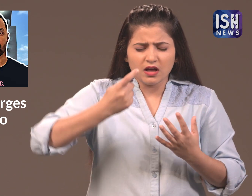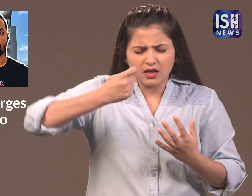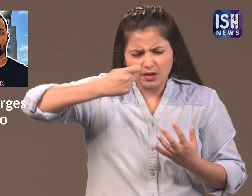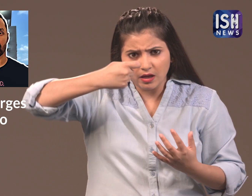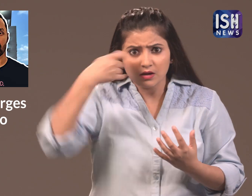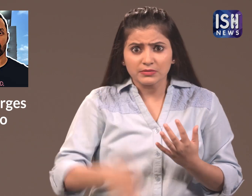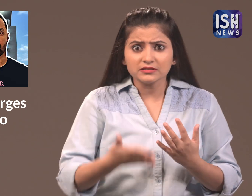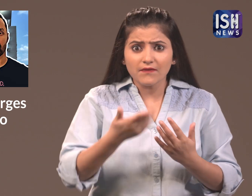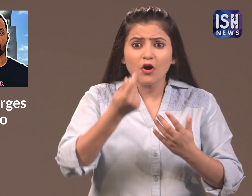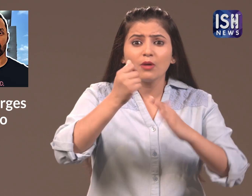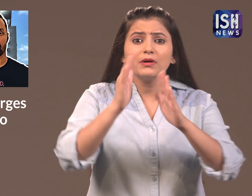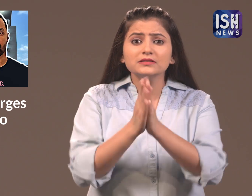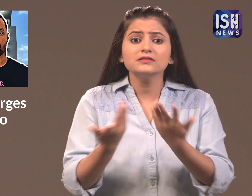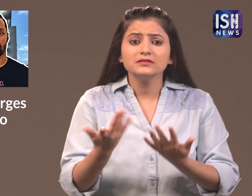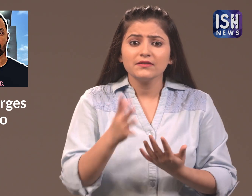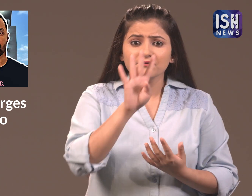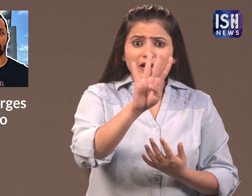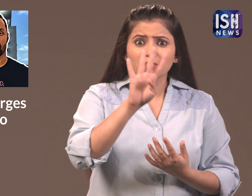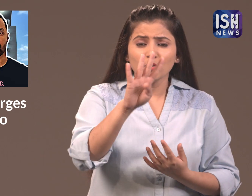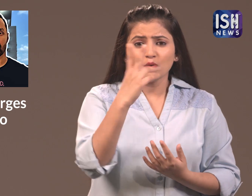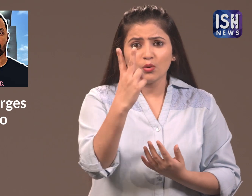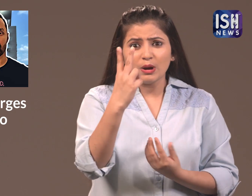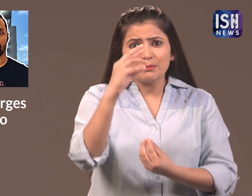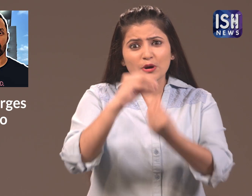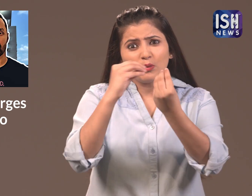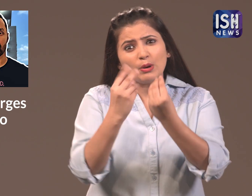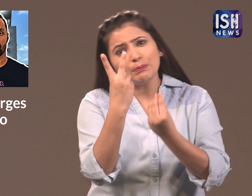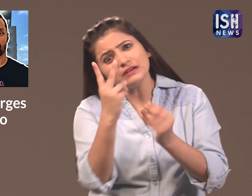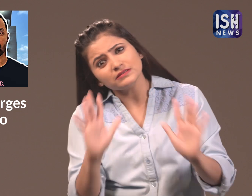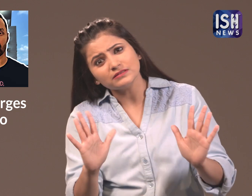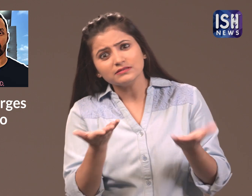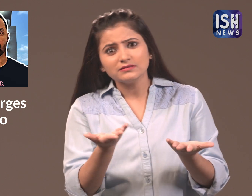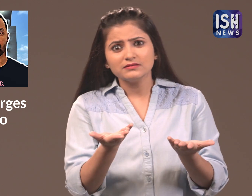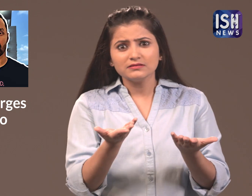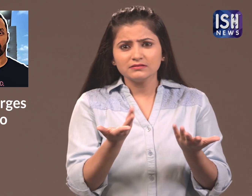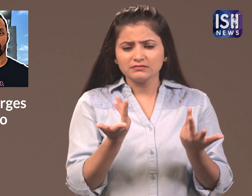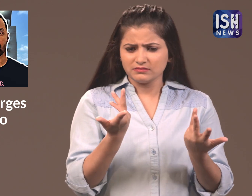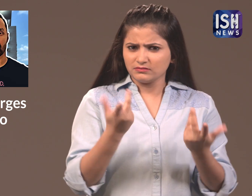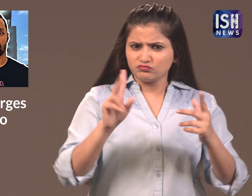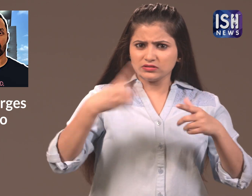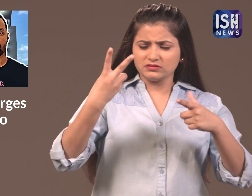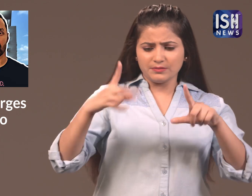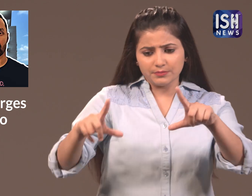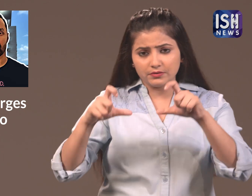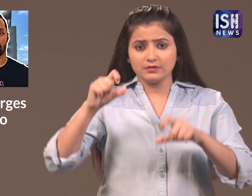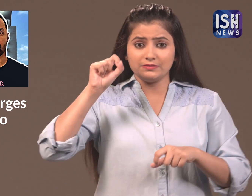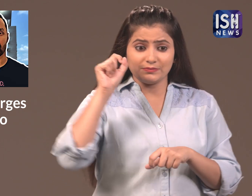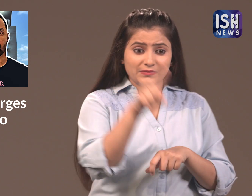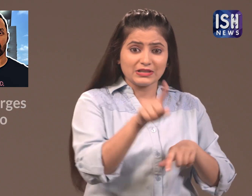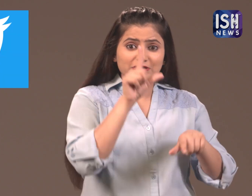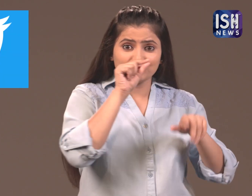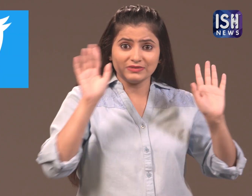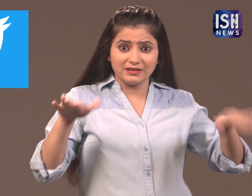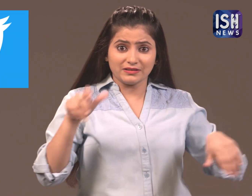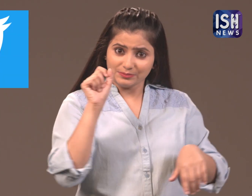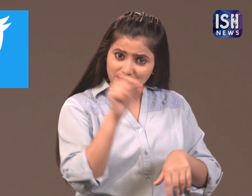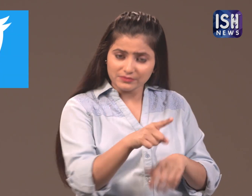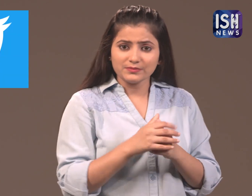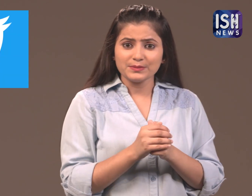It was very expenisive! Guess what was the cost. It was Rs 442 for only two bananas. How strange. He took a picture of the bill and posted it on Twitter.